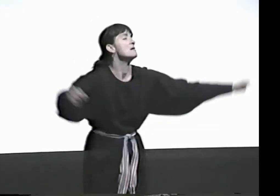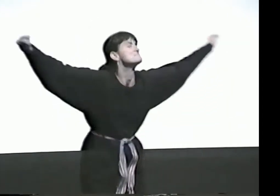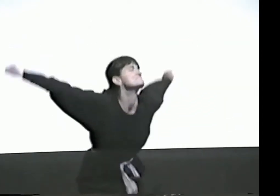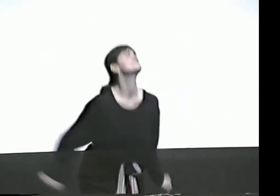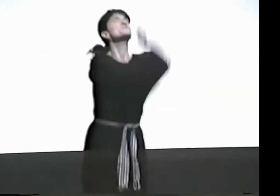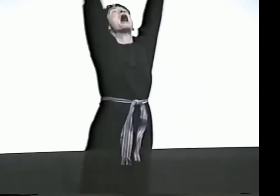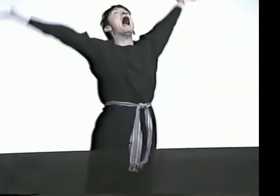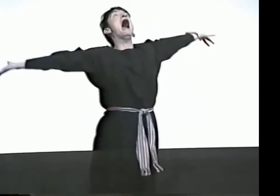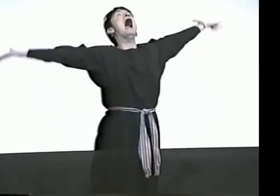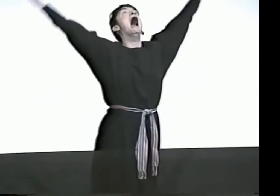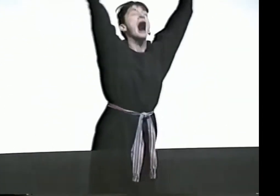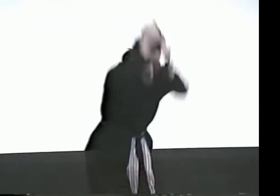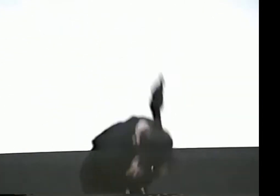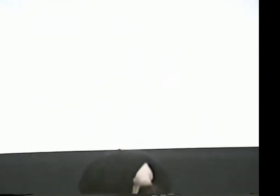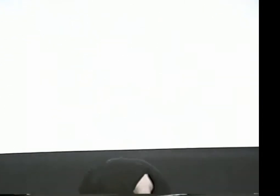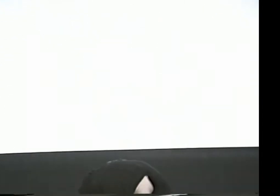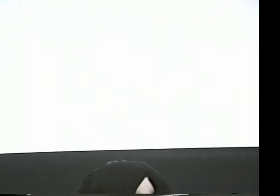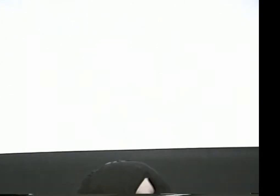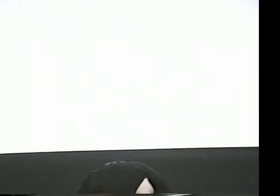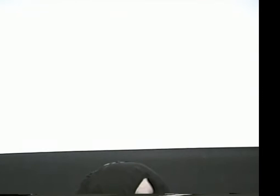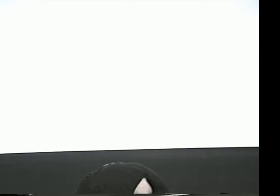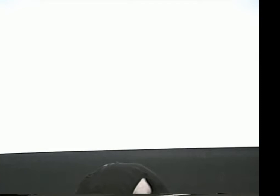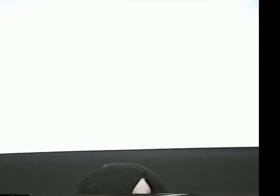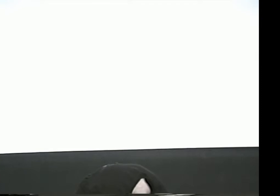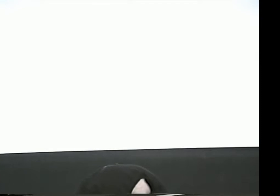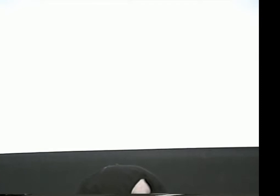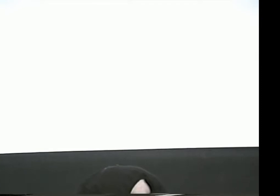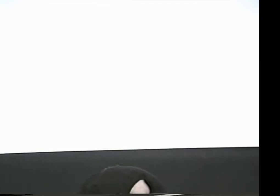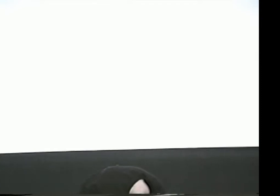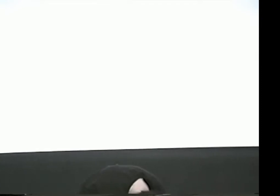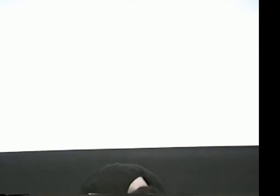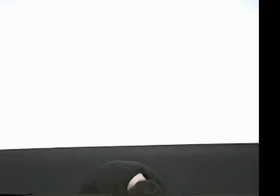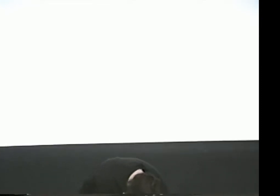[EXPLOSION]